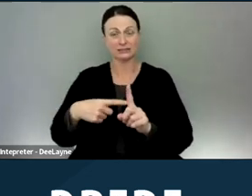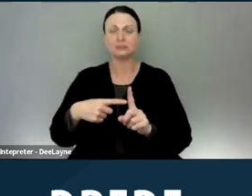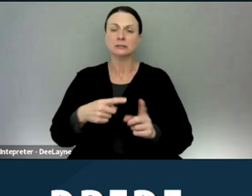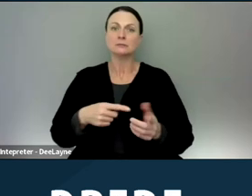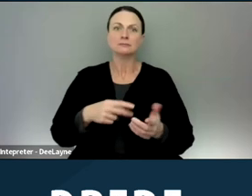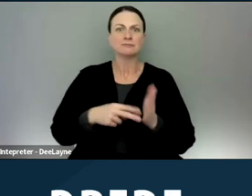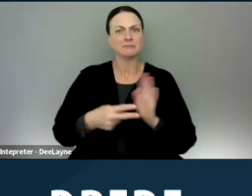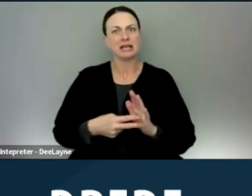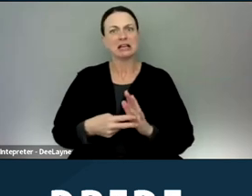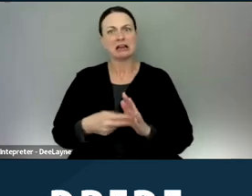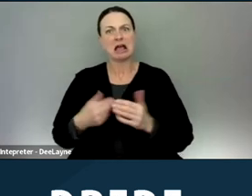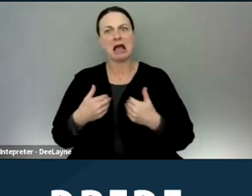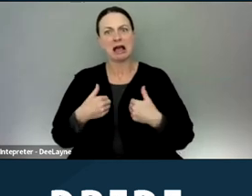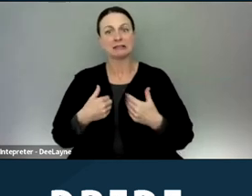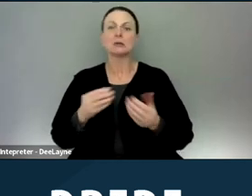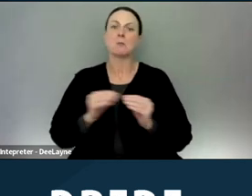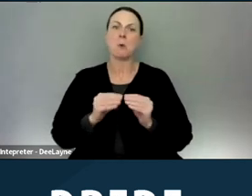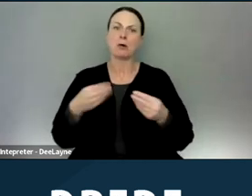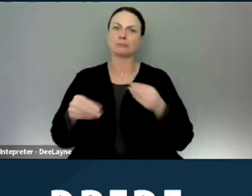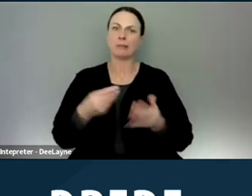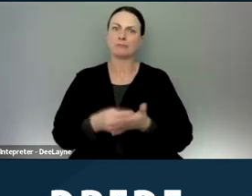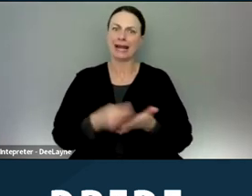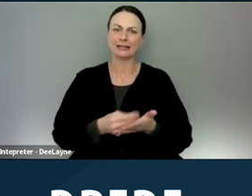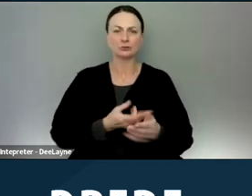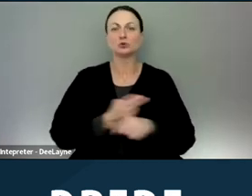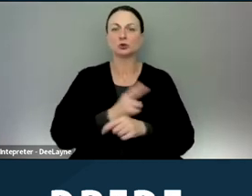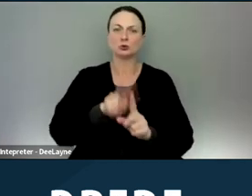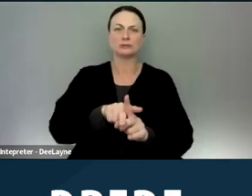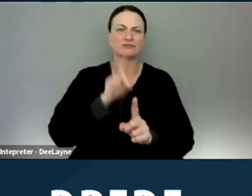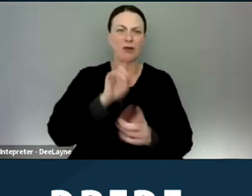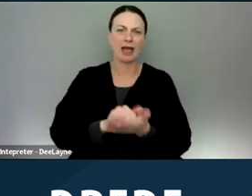to use for potential housing. So that's something else.